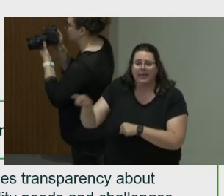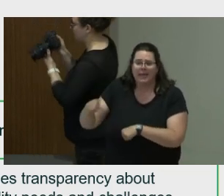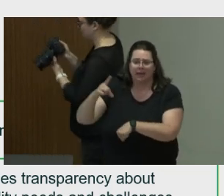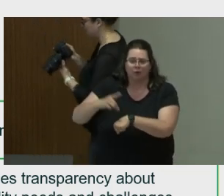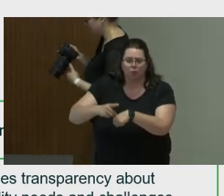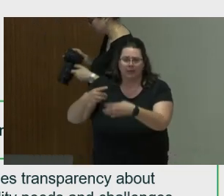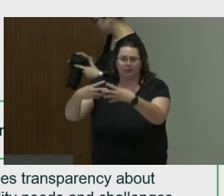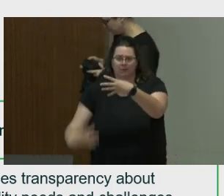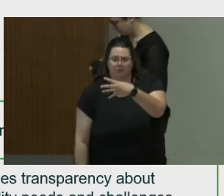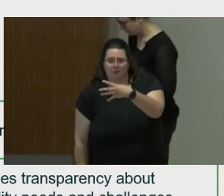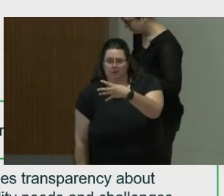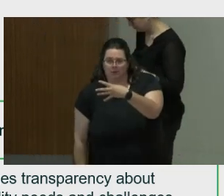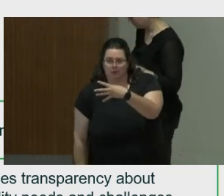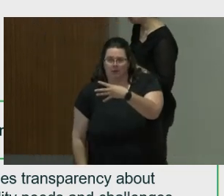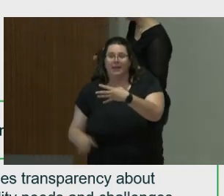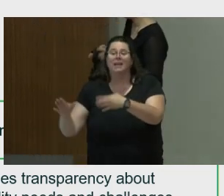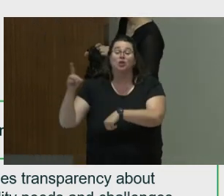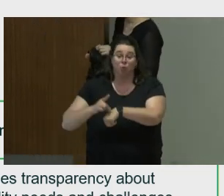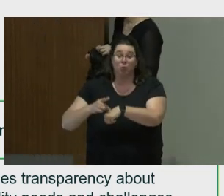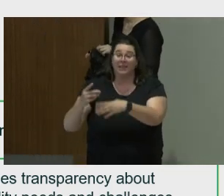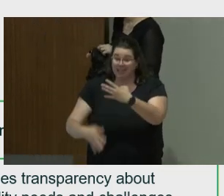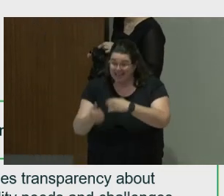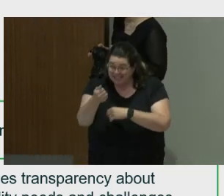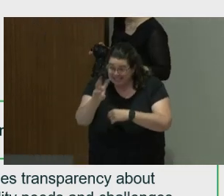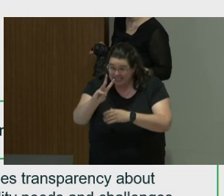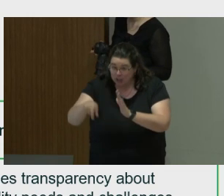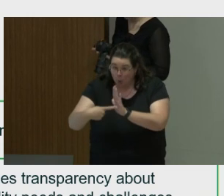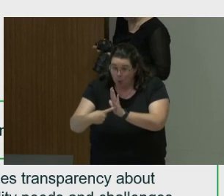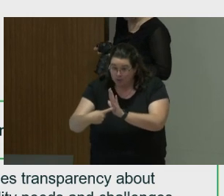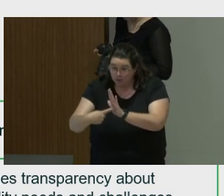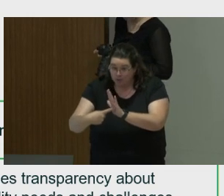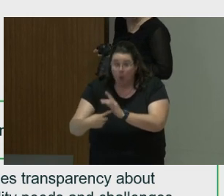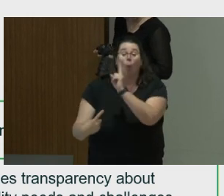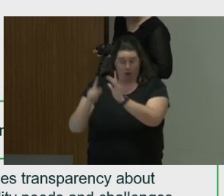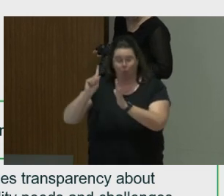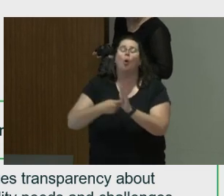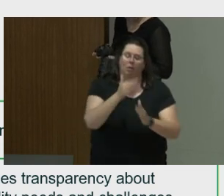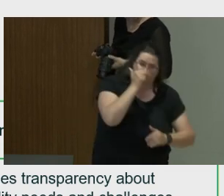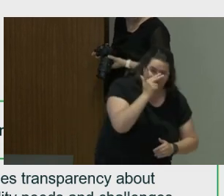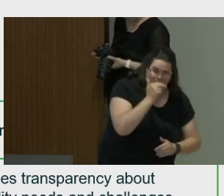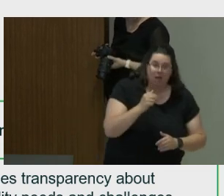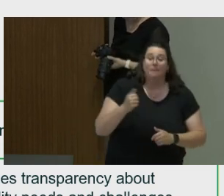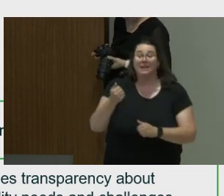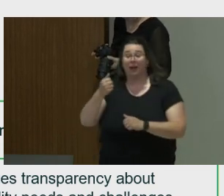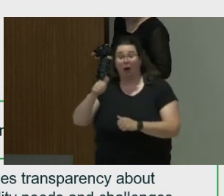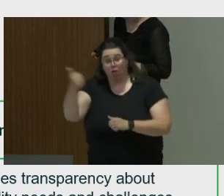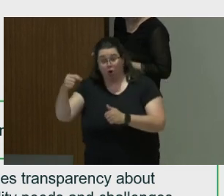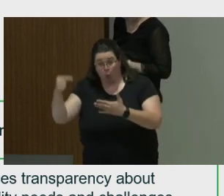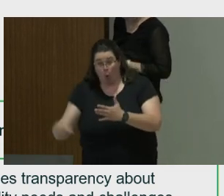so in total 16 roles at the court of the king to prevent the king from halo disaster, for example.